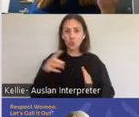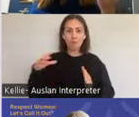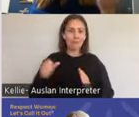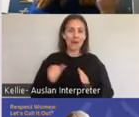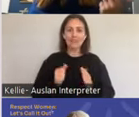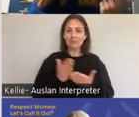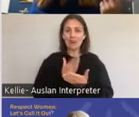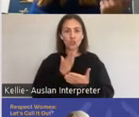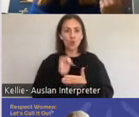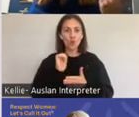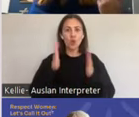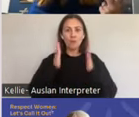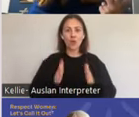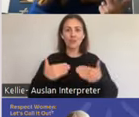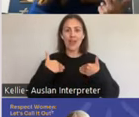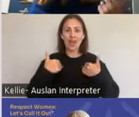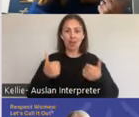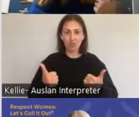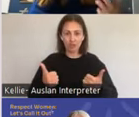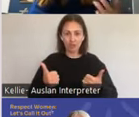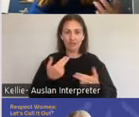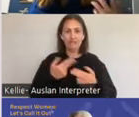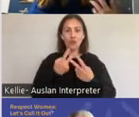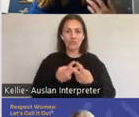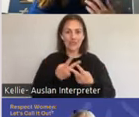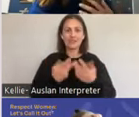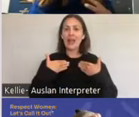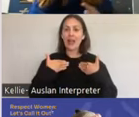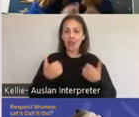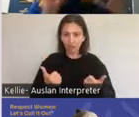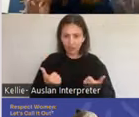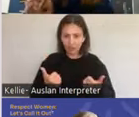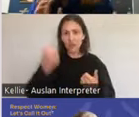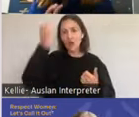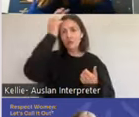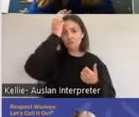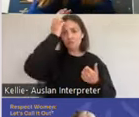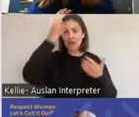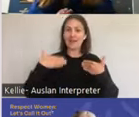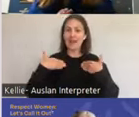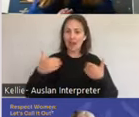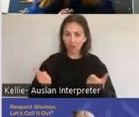blood supply, hormones and neurotransmitters all impact on our sexual response system.